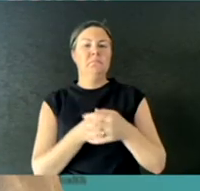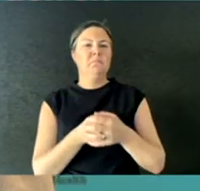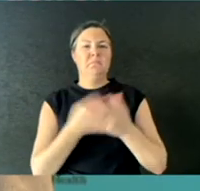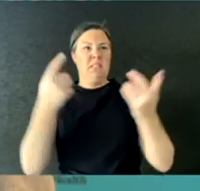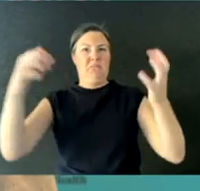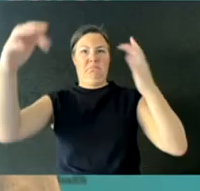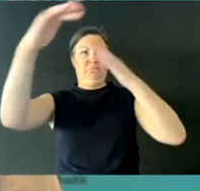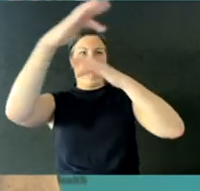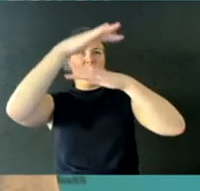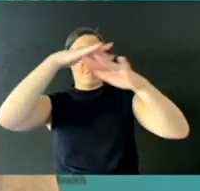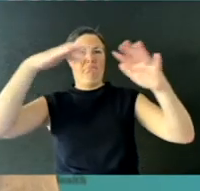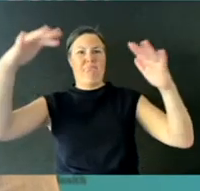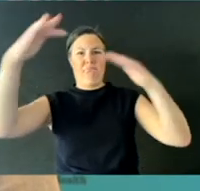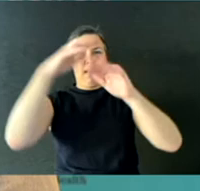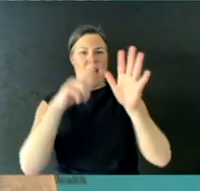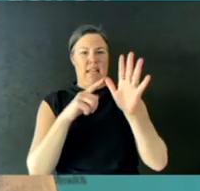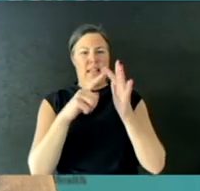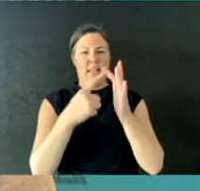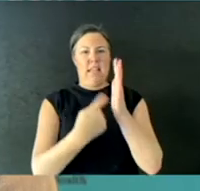But what does that mean for Australian national guidance?